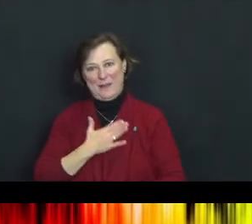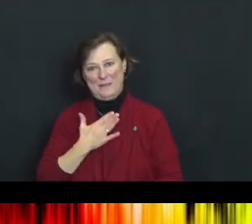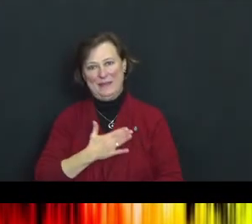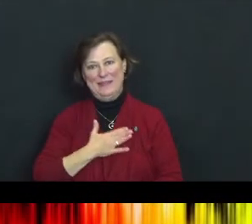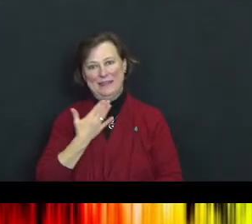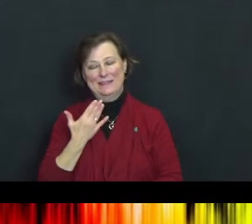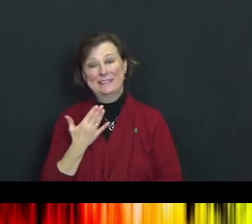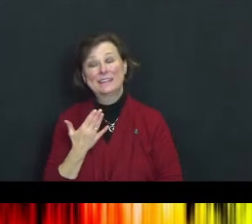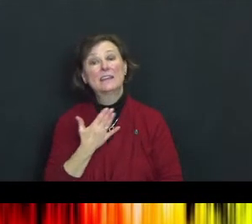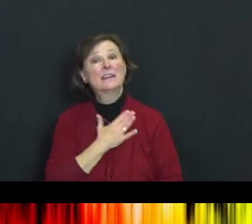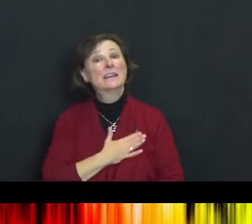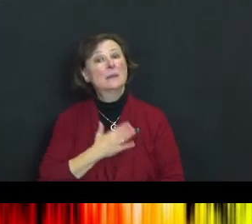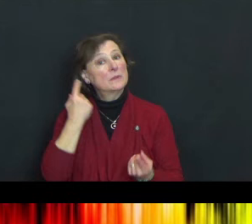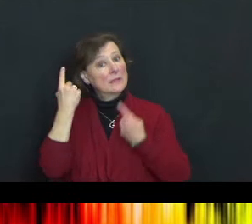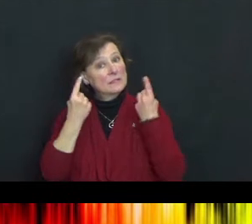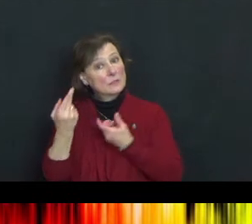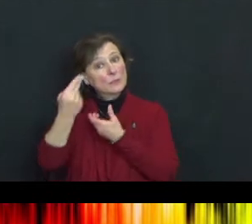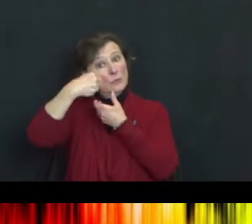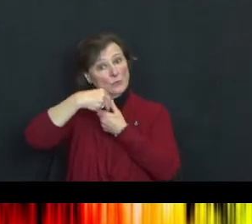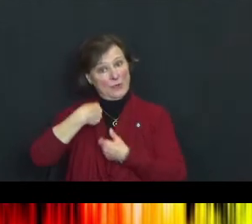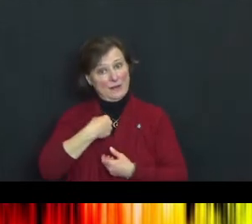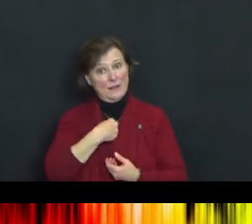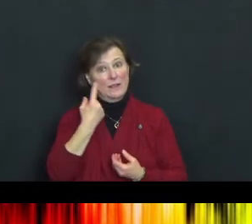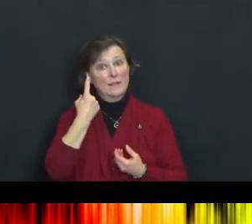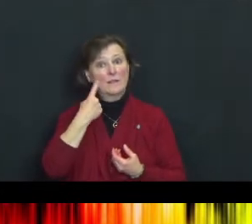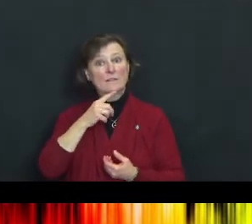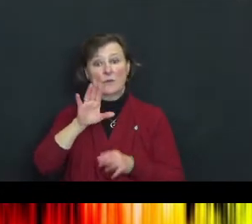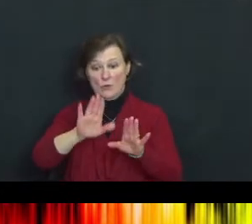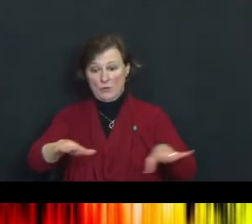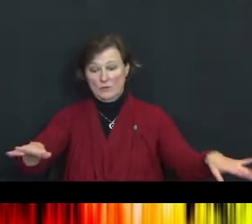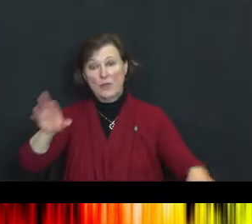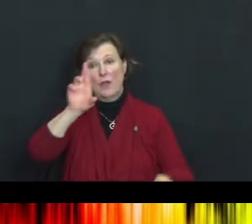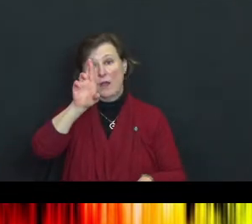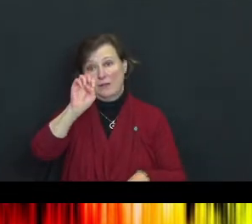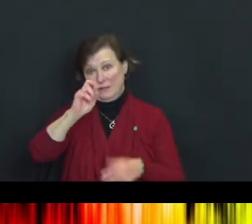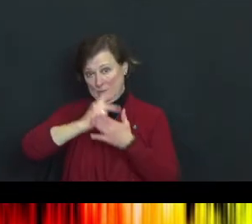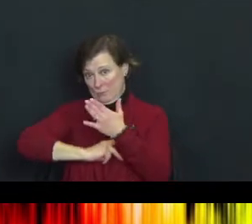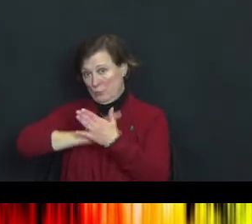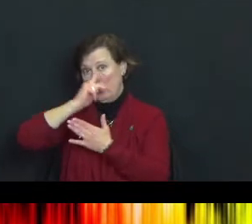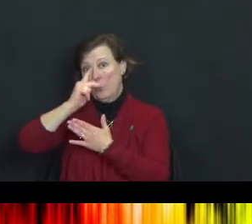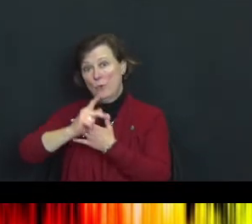Please do consider joining us for the children's religious exploration program being held live